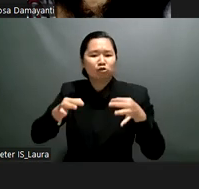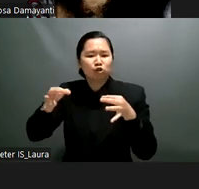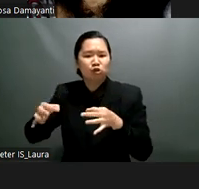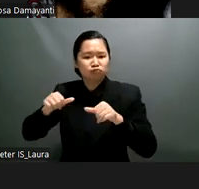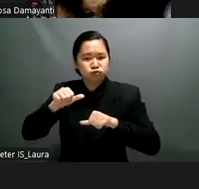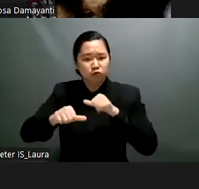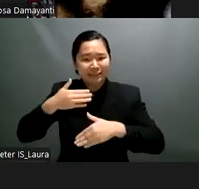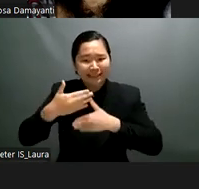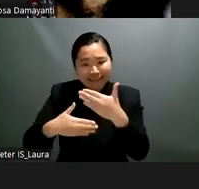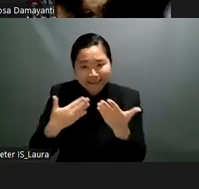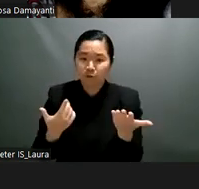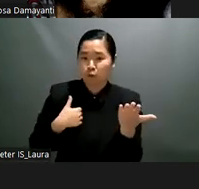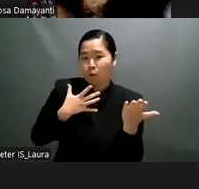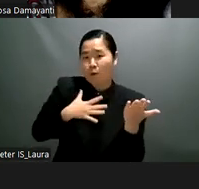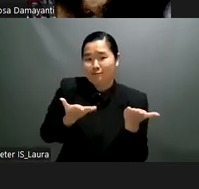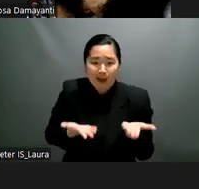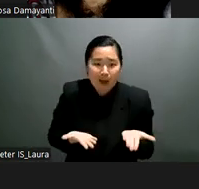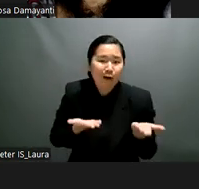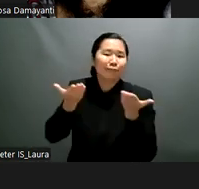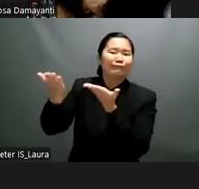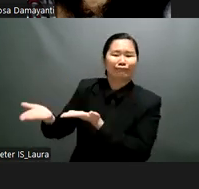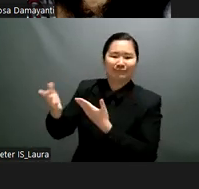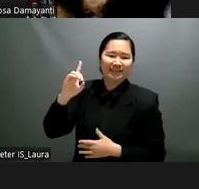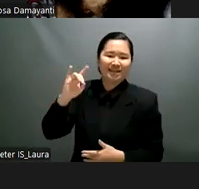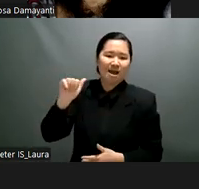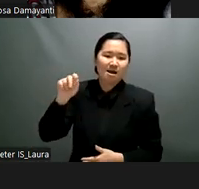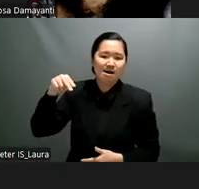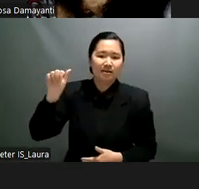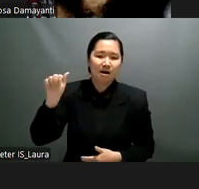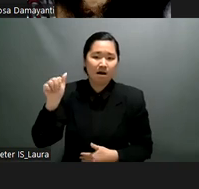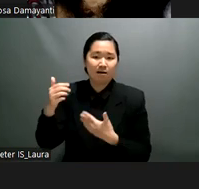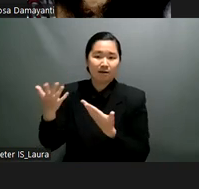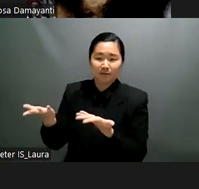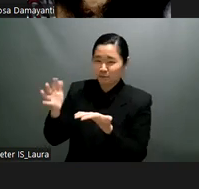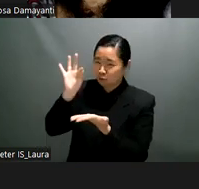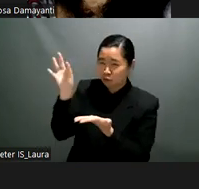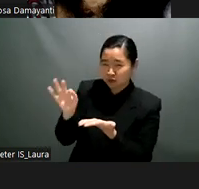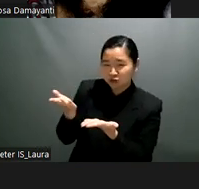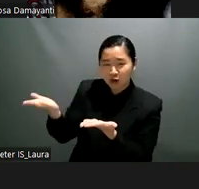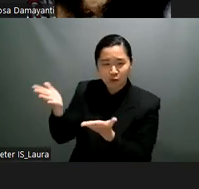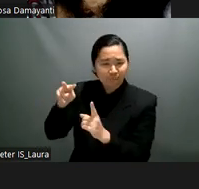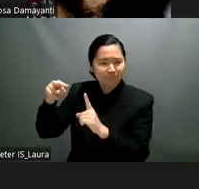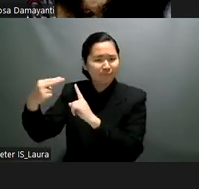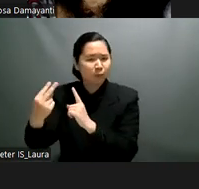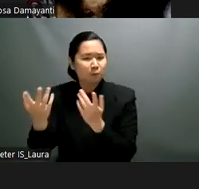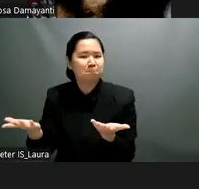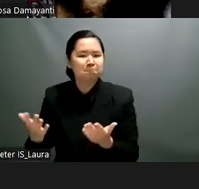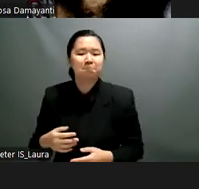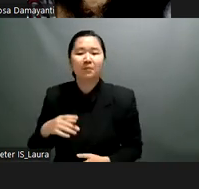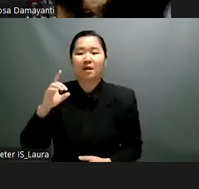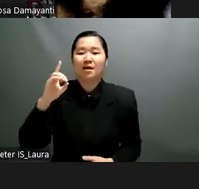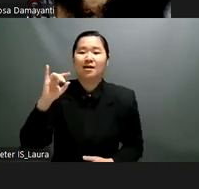evening to everyone uh participating in this i think very important event um i'm very it's